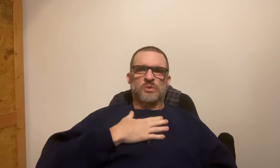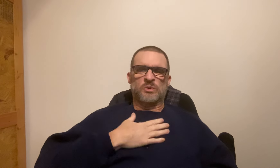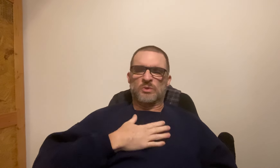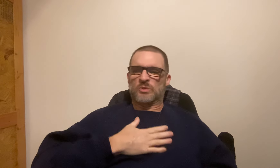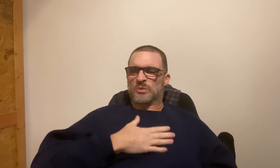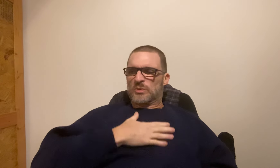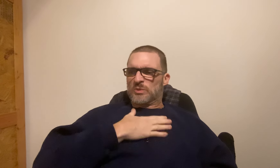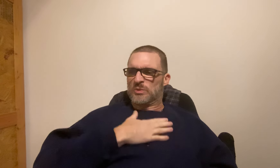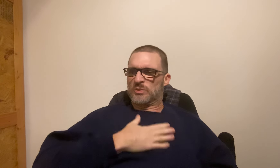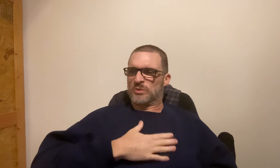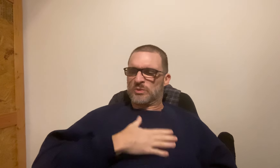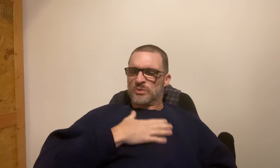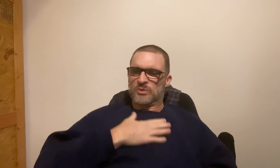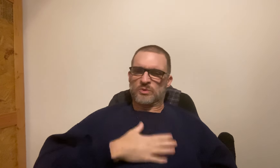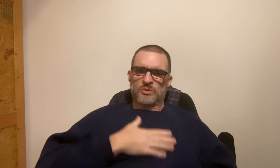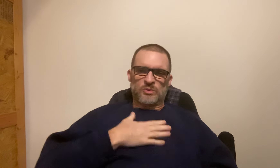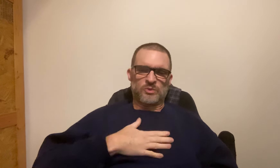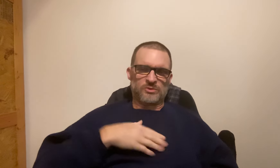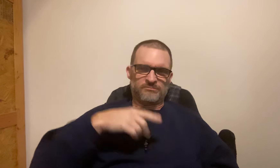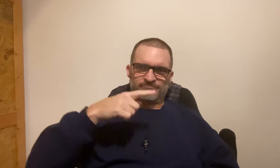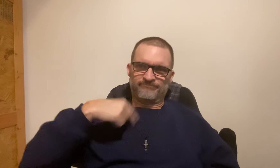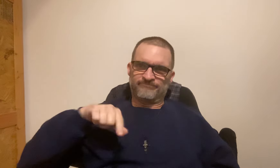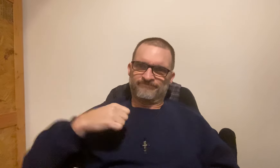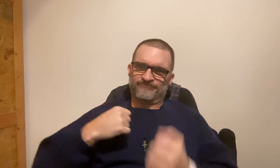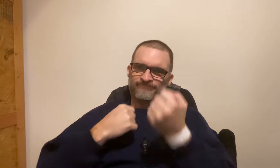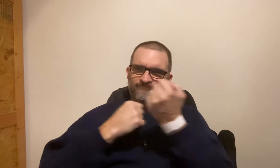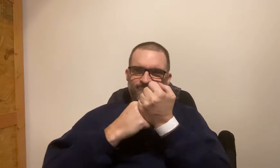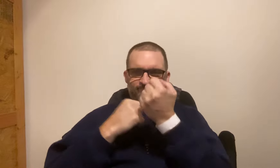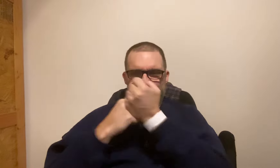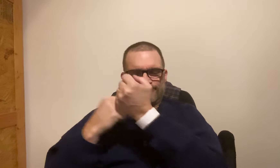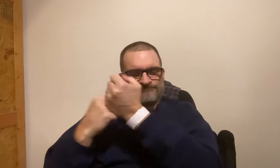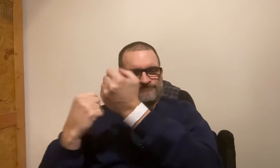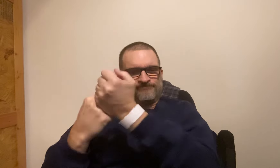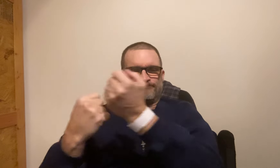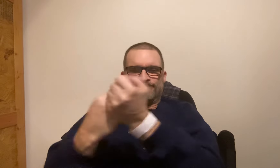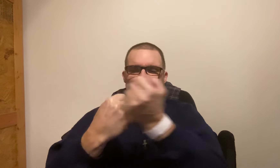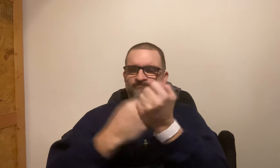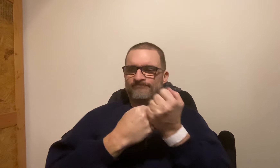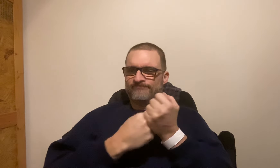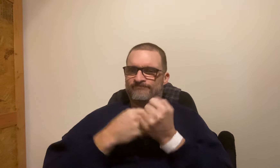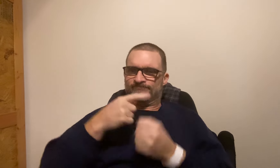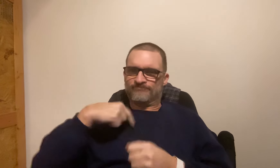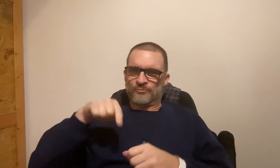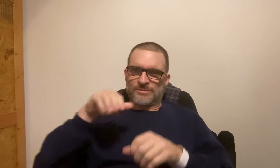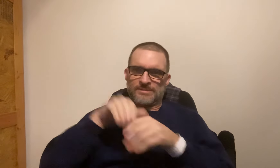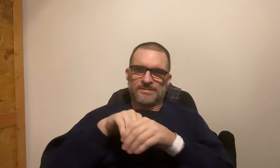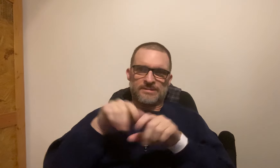My heart goes out to that person. We all should be supporting each other